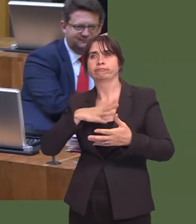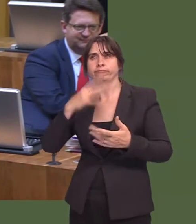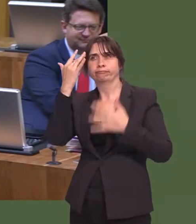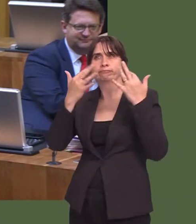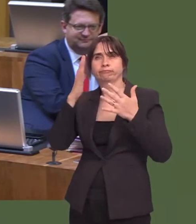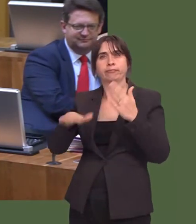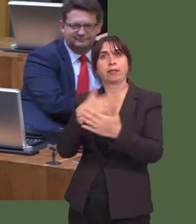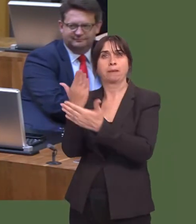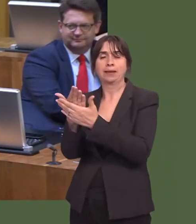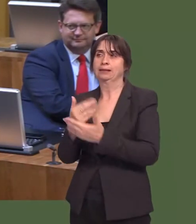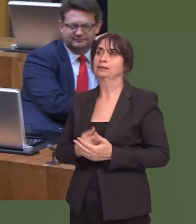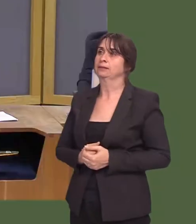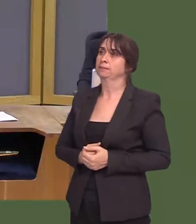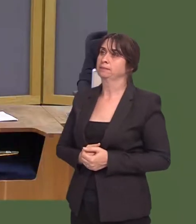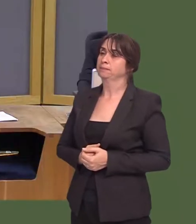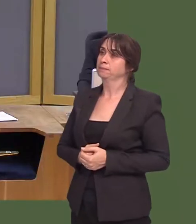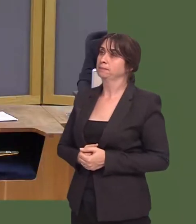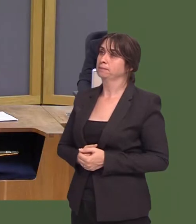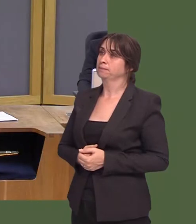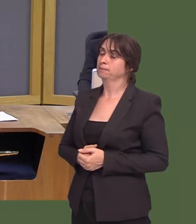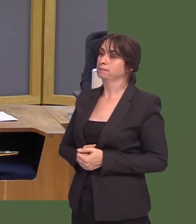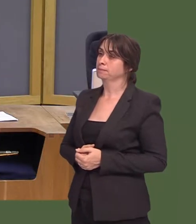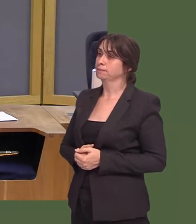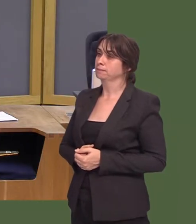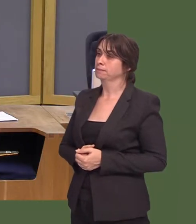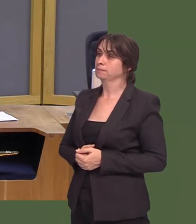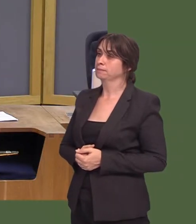for Newtown. Lee Waters: Isnít part of the problem, First